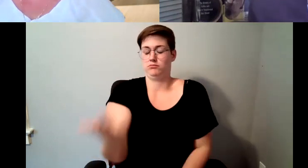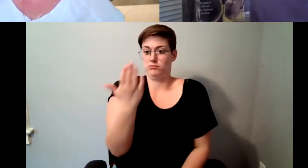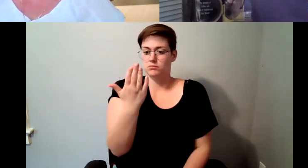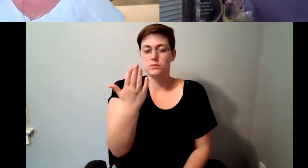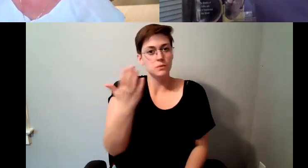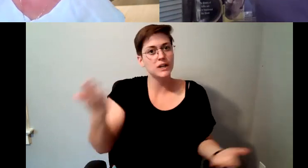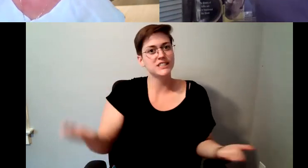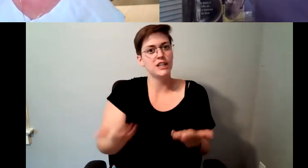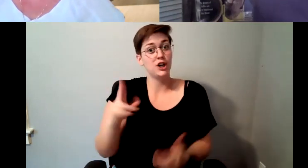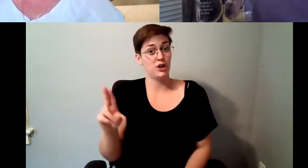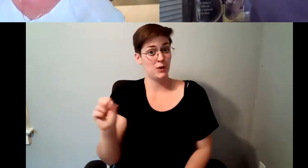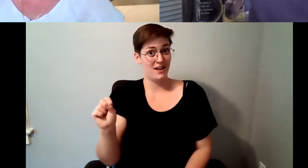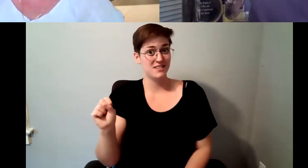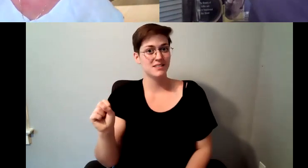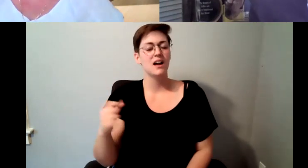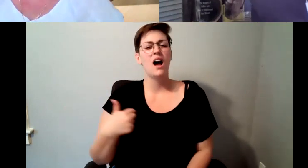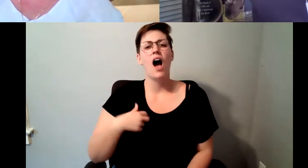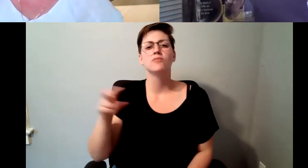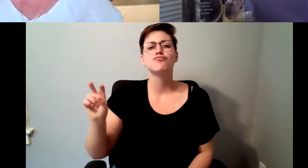and I traveled to a number of the cities, as we were.